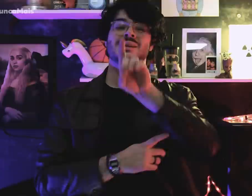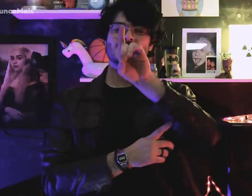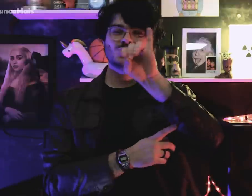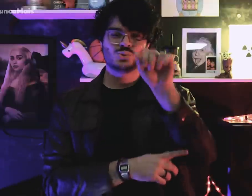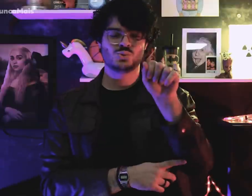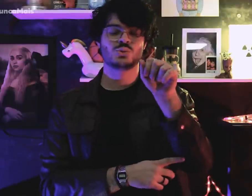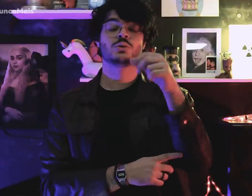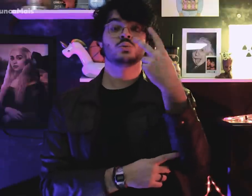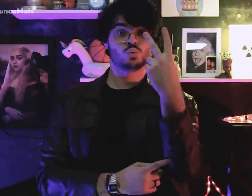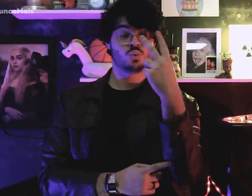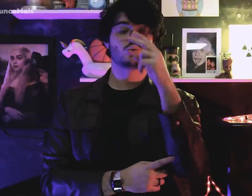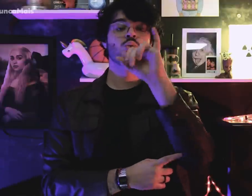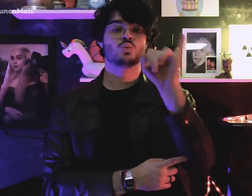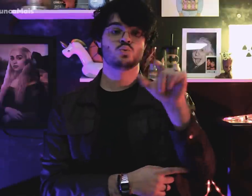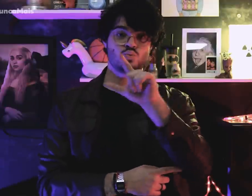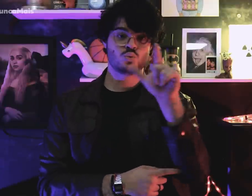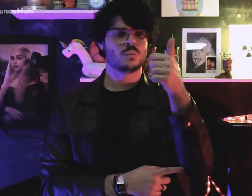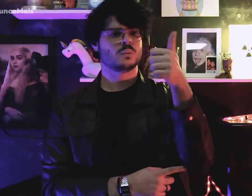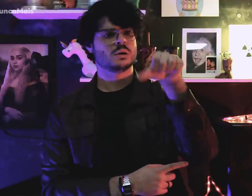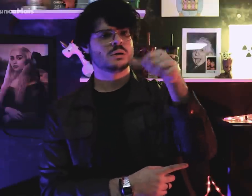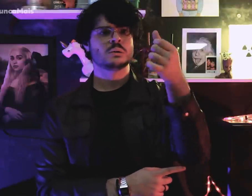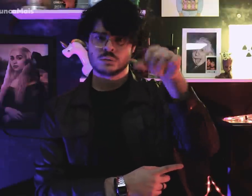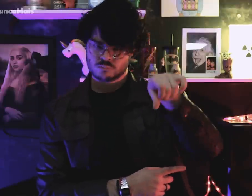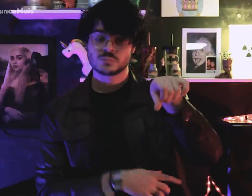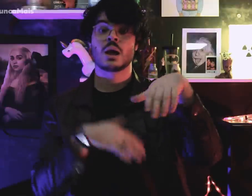On July 2, 1969,